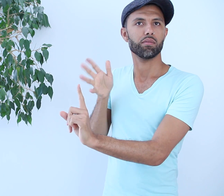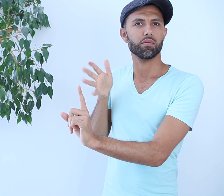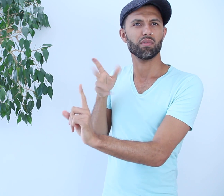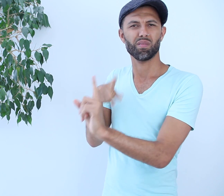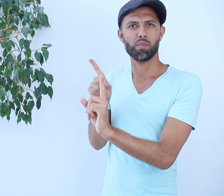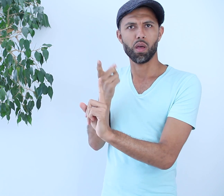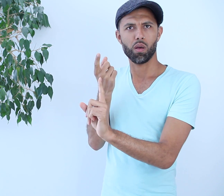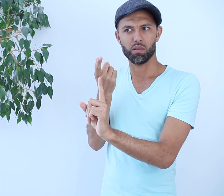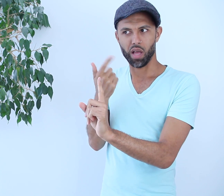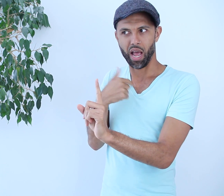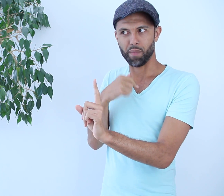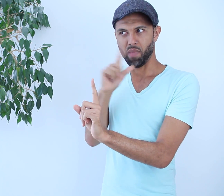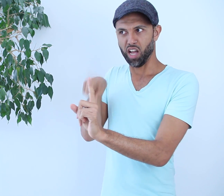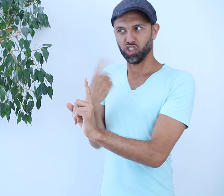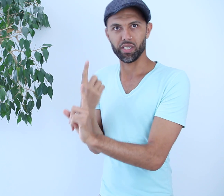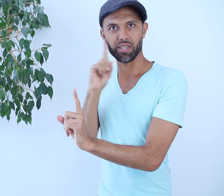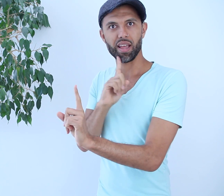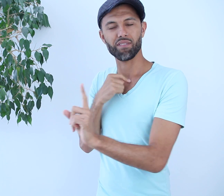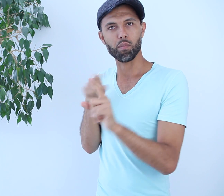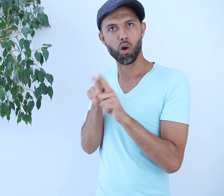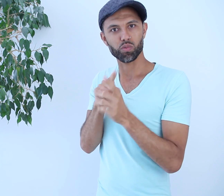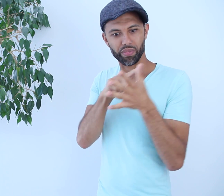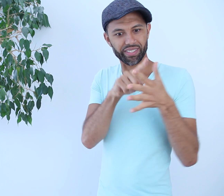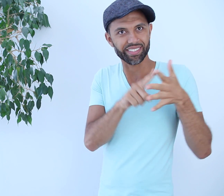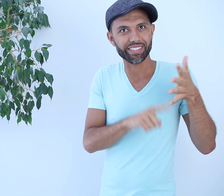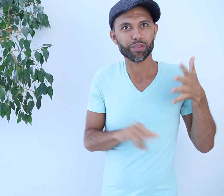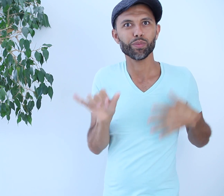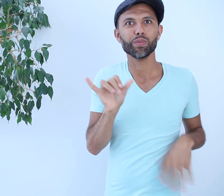I found them to be limiting because I’m not just deaf — I'm also a myriad of other things.